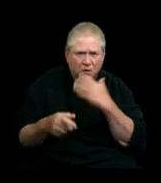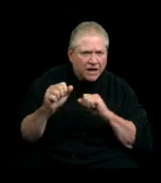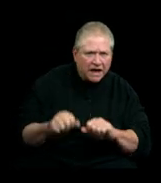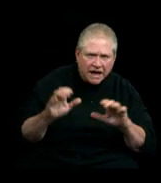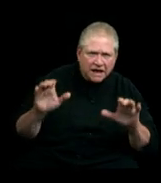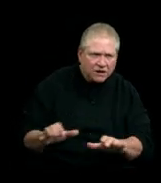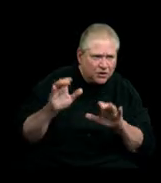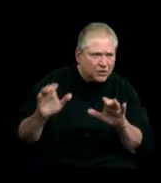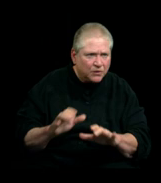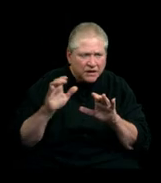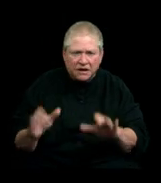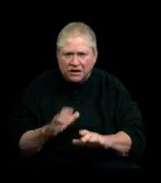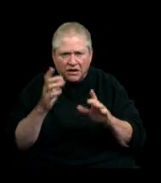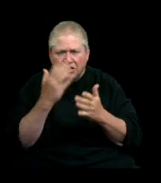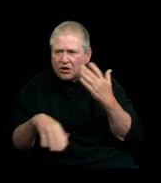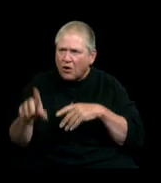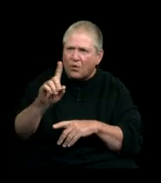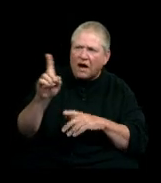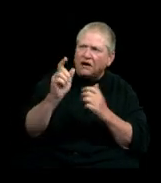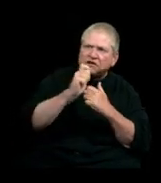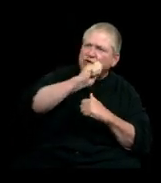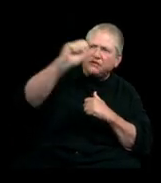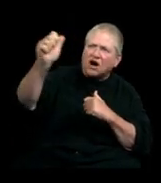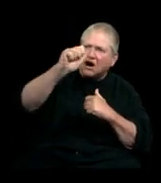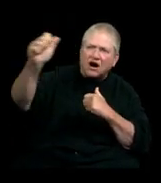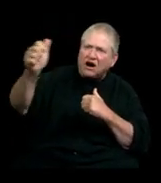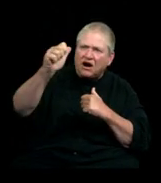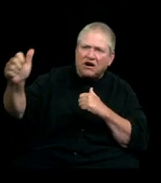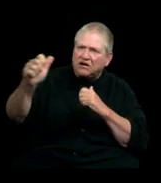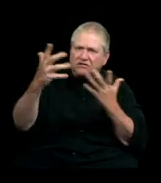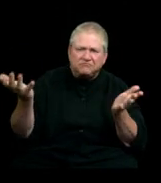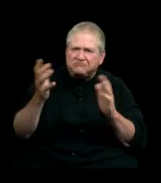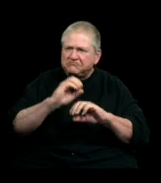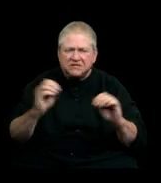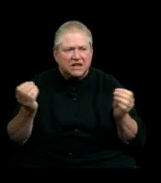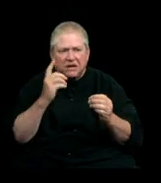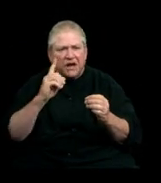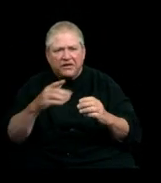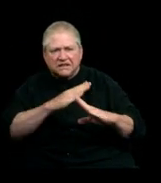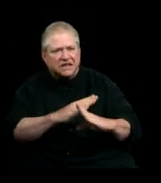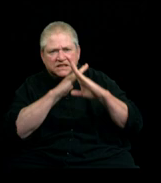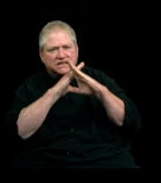Nowhere is too far away And no border gonna stand in my way